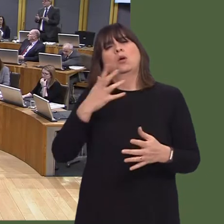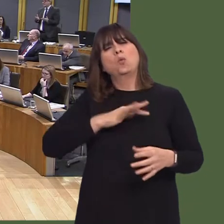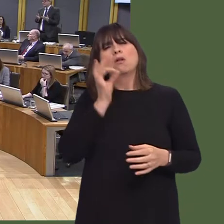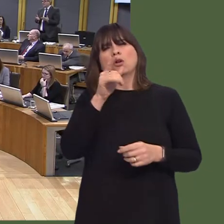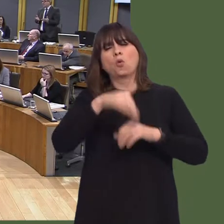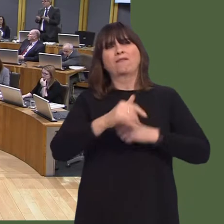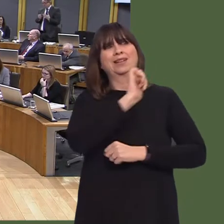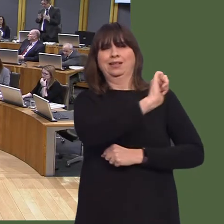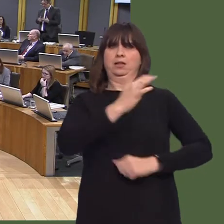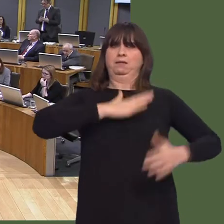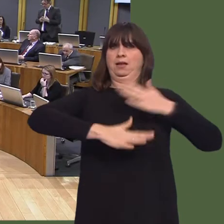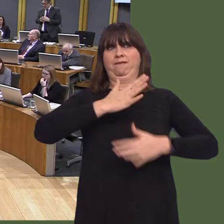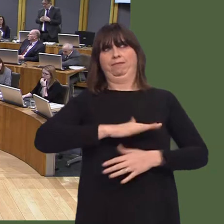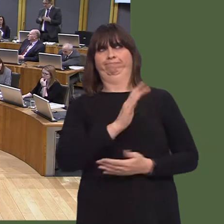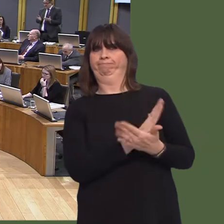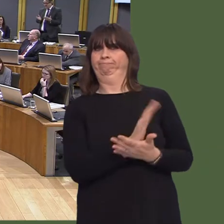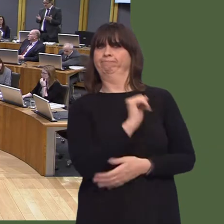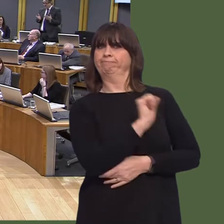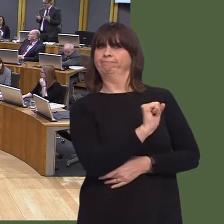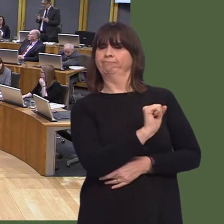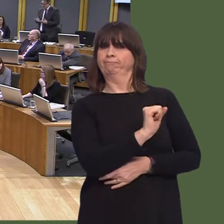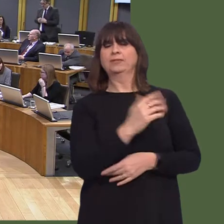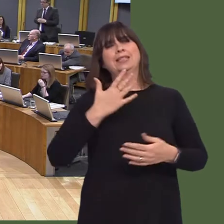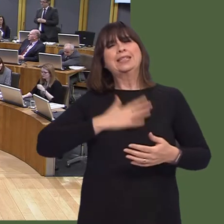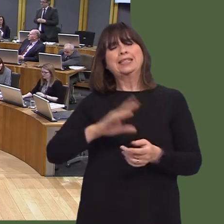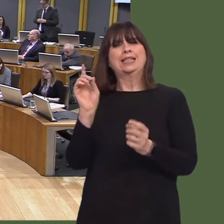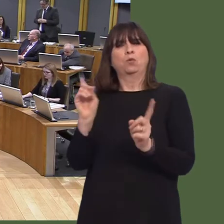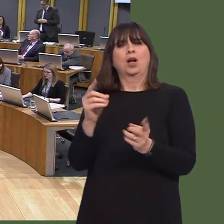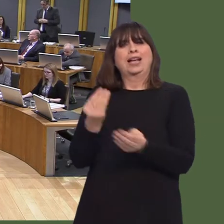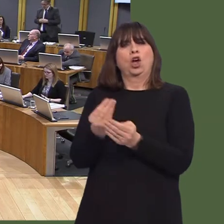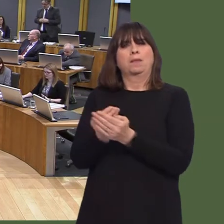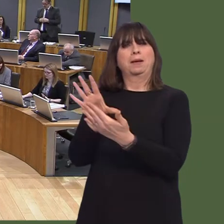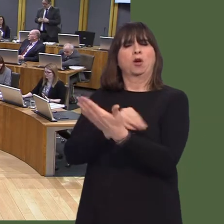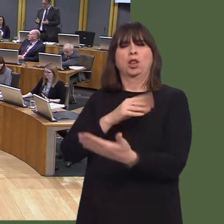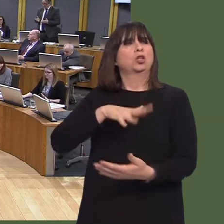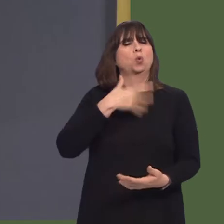they were the preferred construction partner, this obviously had immense implications for